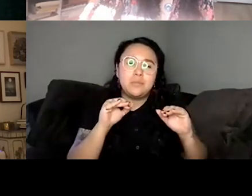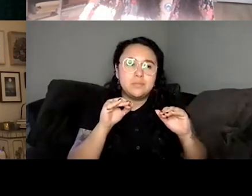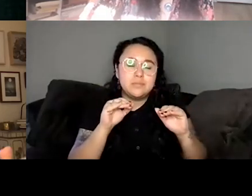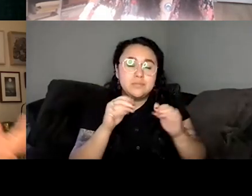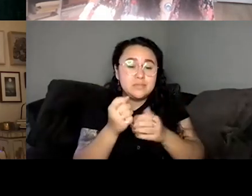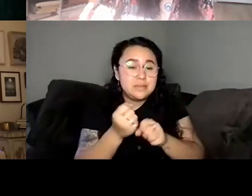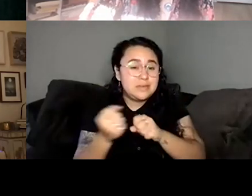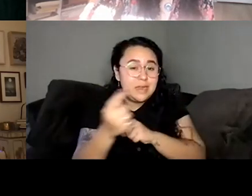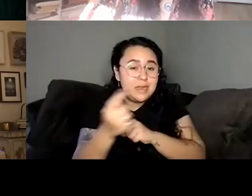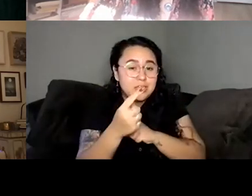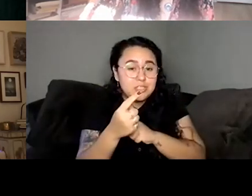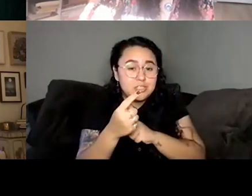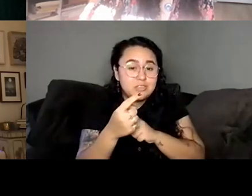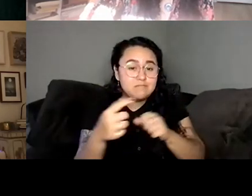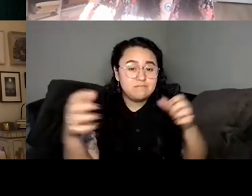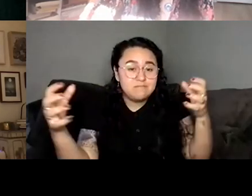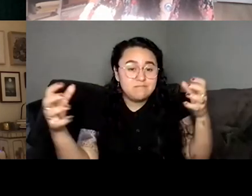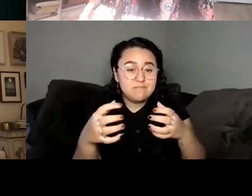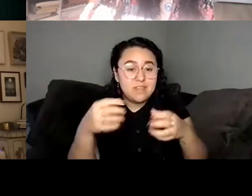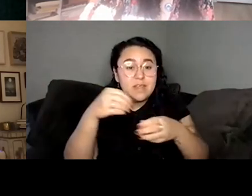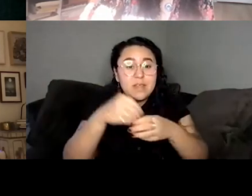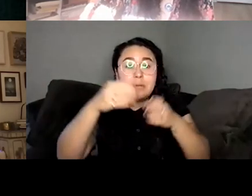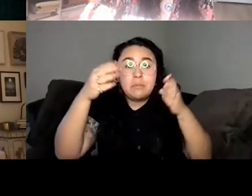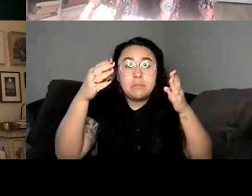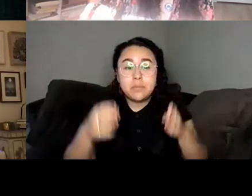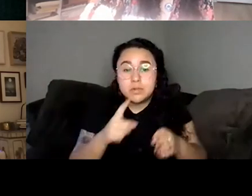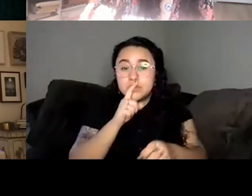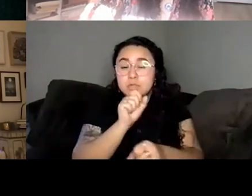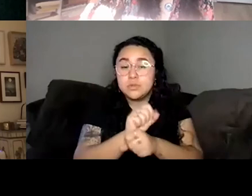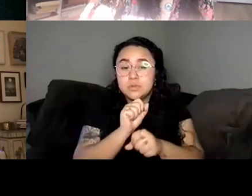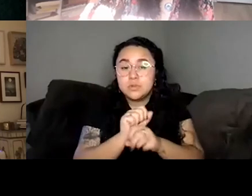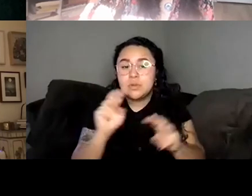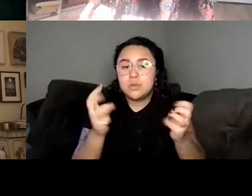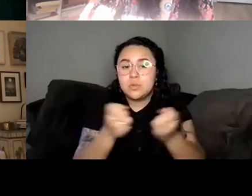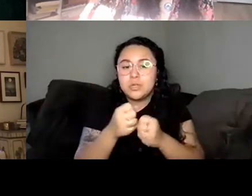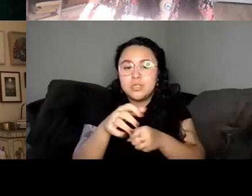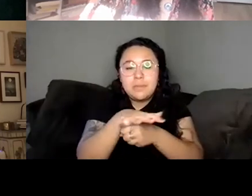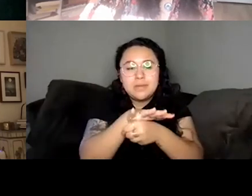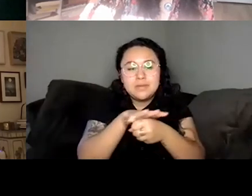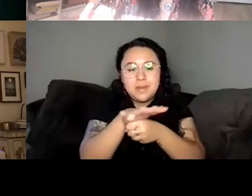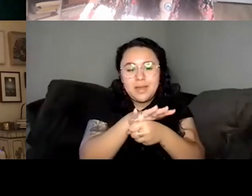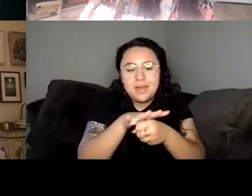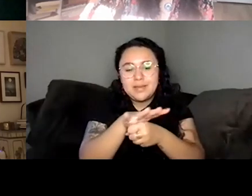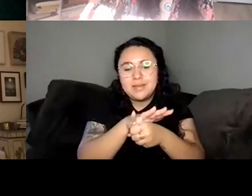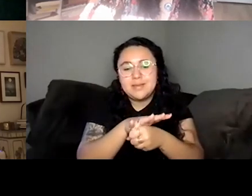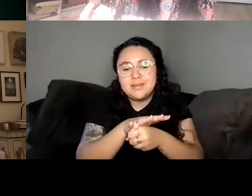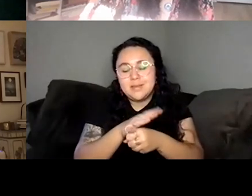To bring you all together in person and the actual workshop space. One day will happen